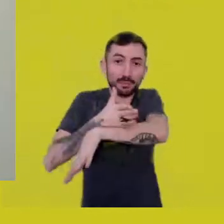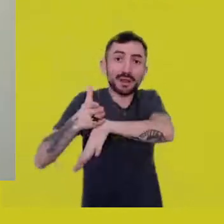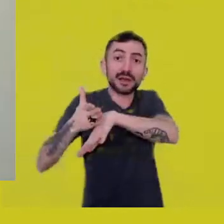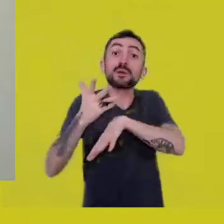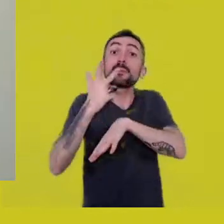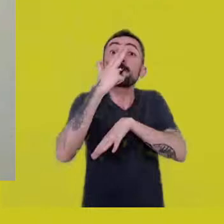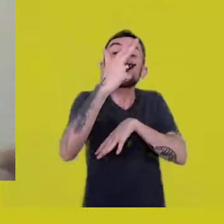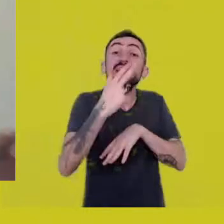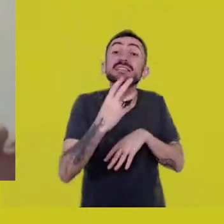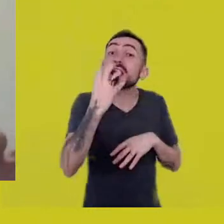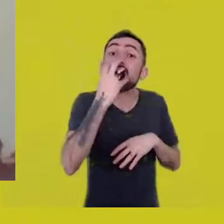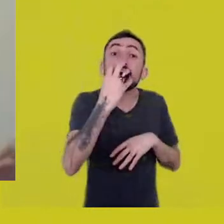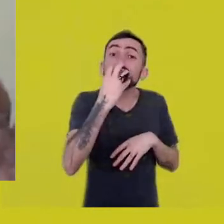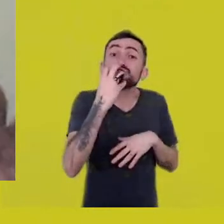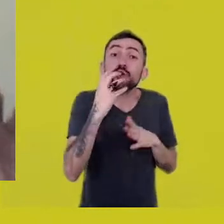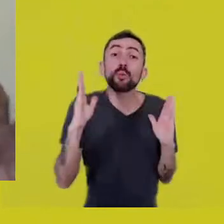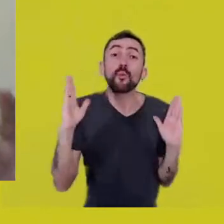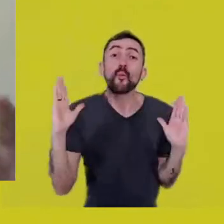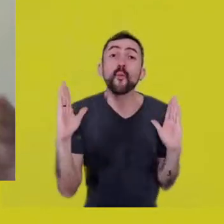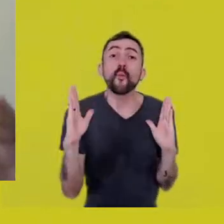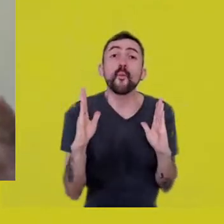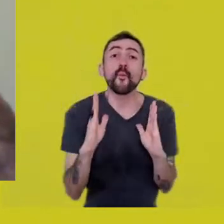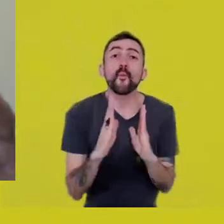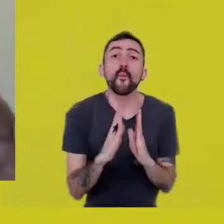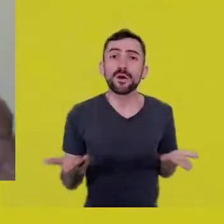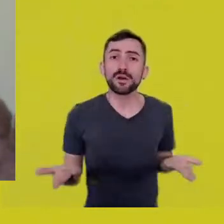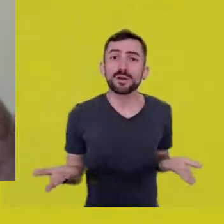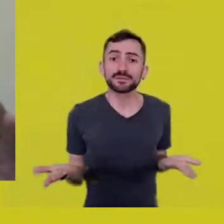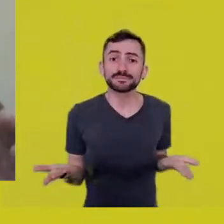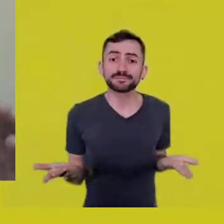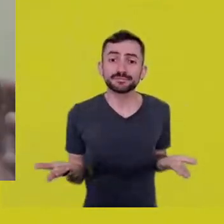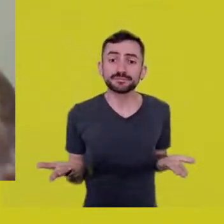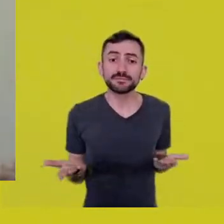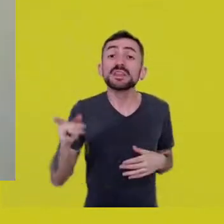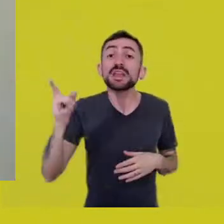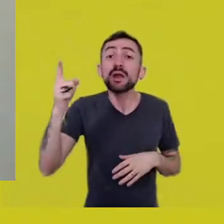They are rusty bears.